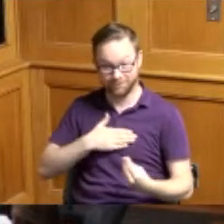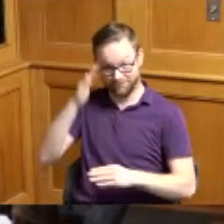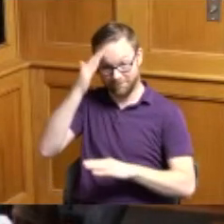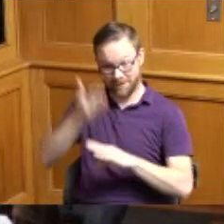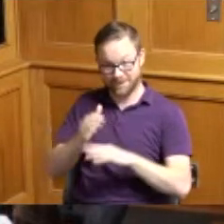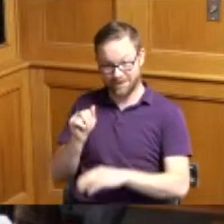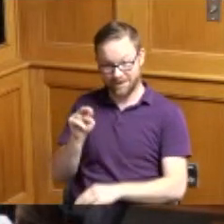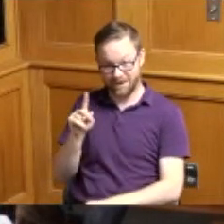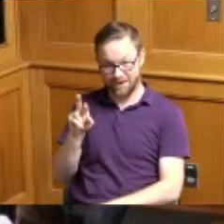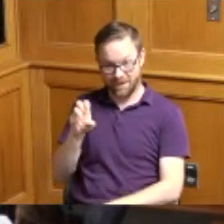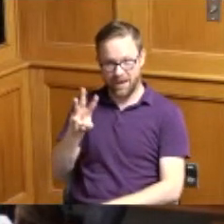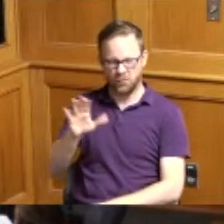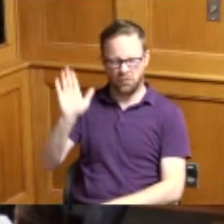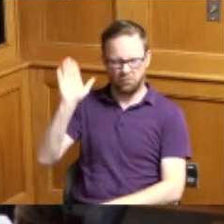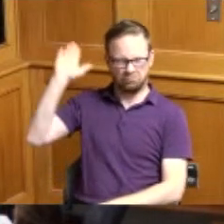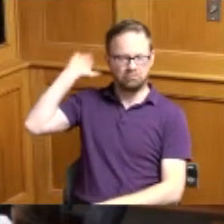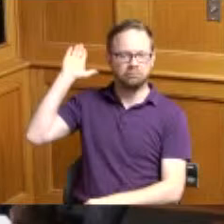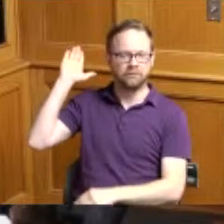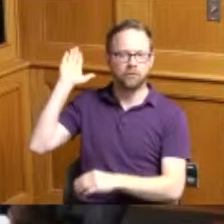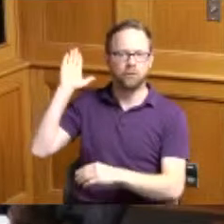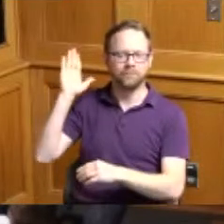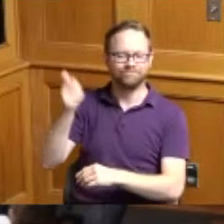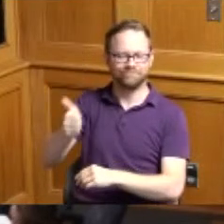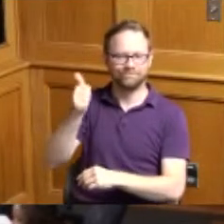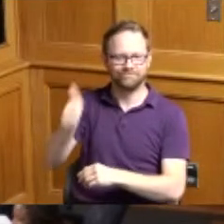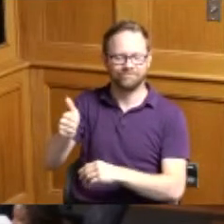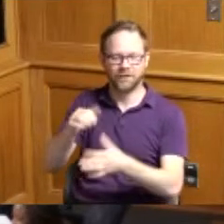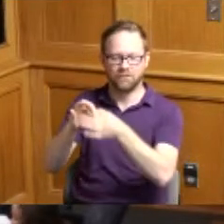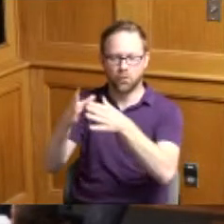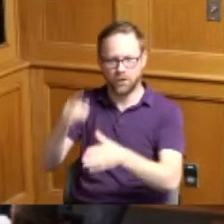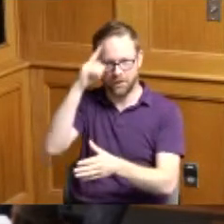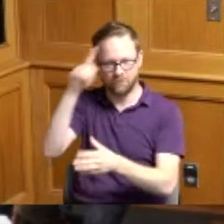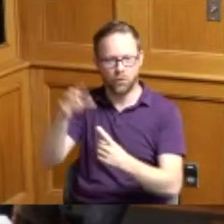the coordinator for Special Olympics and so that individual is Ryan Gallagher